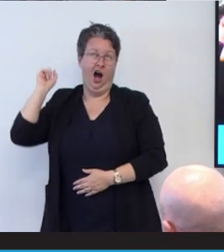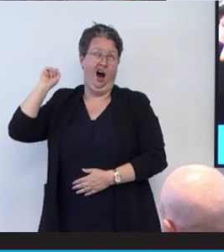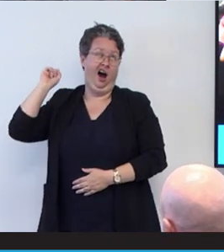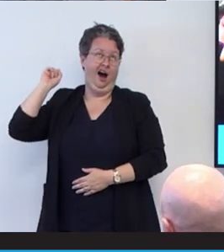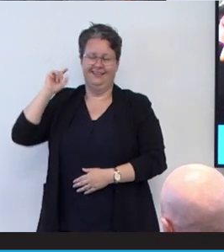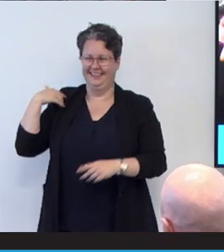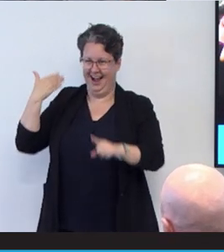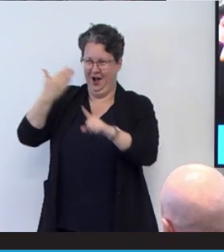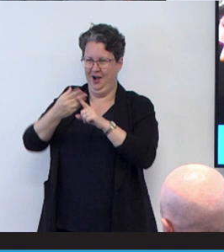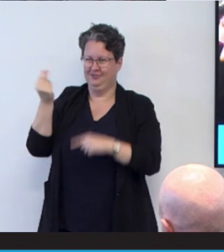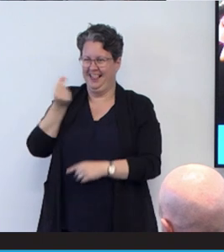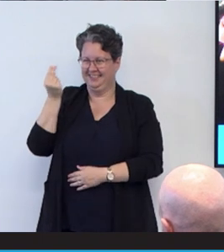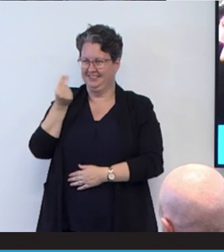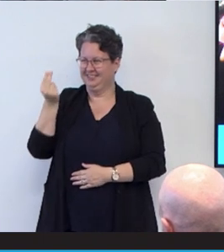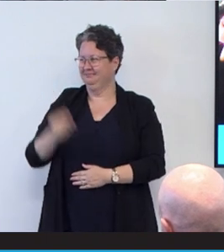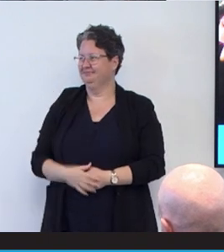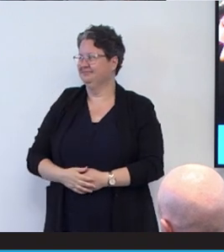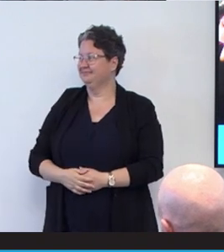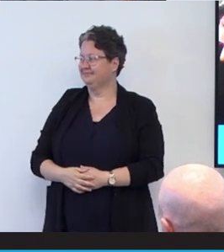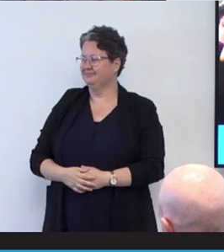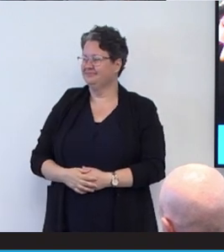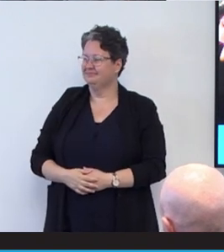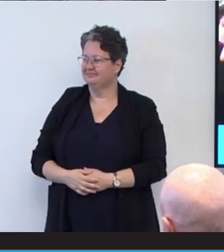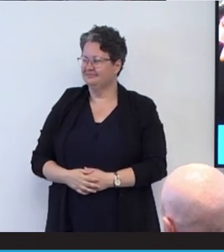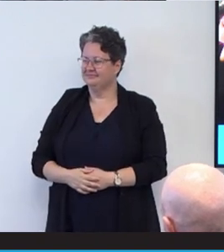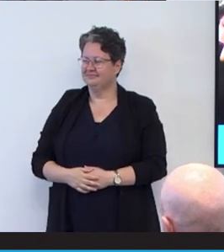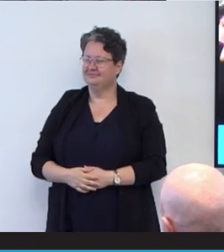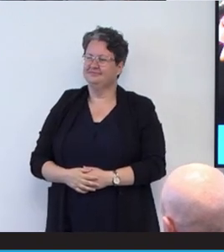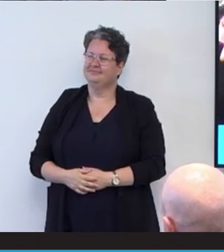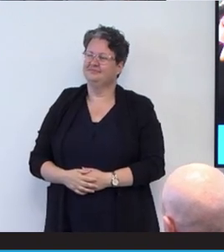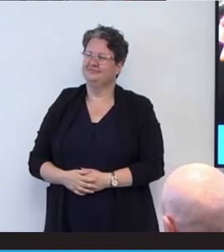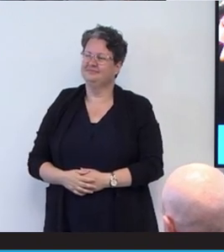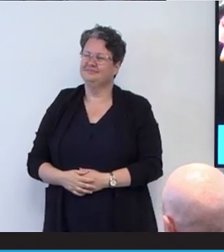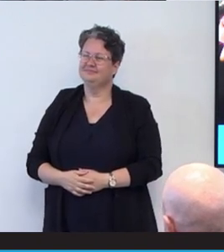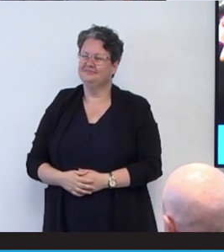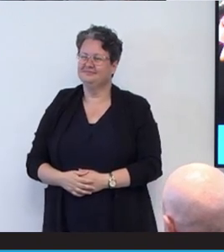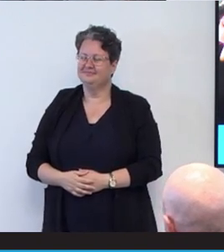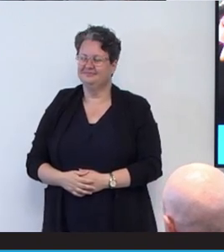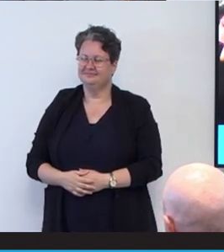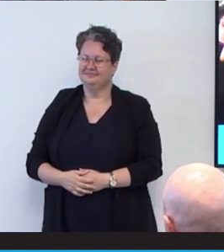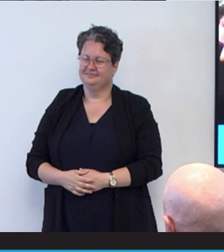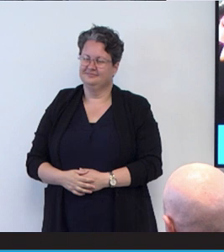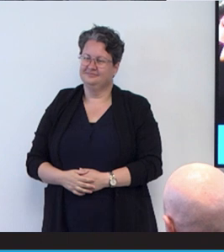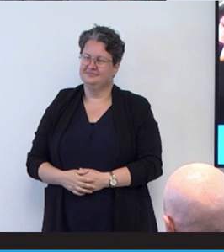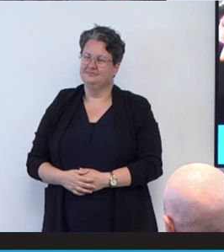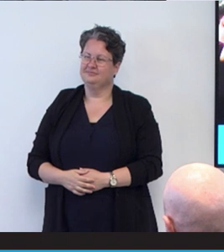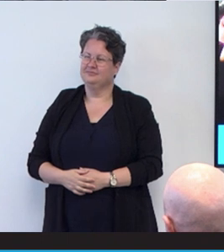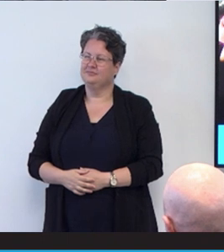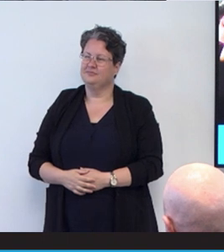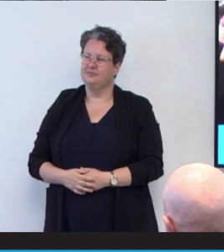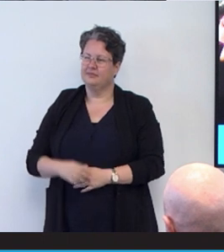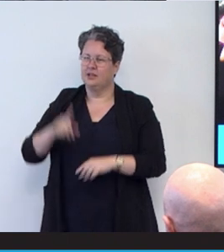relationship and this is what it takes. So you start to learn all these little things